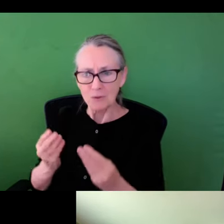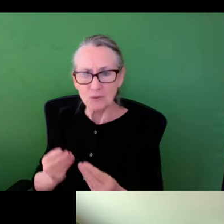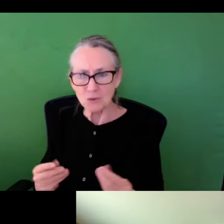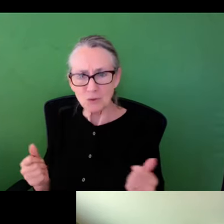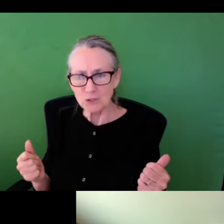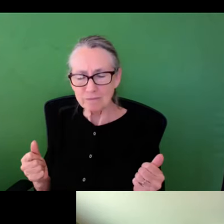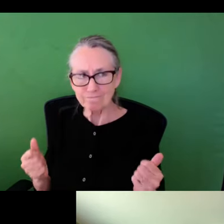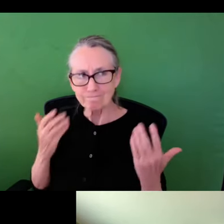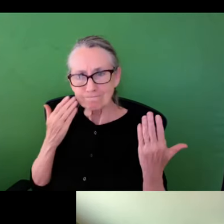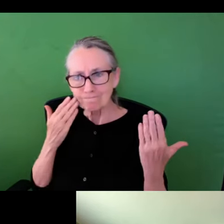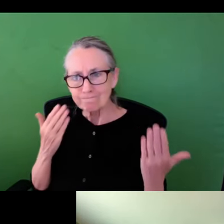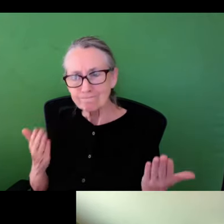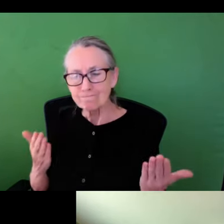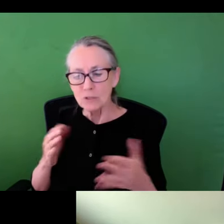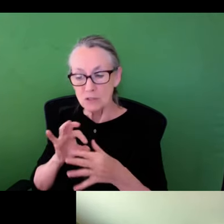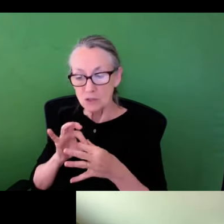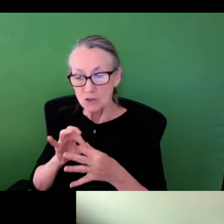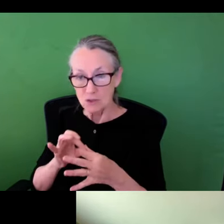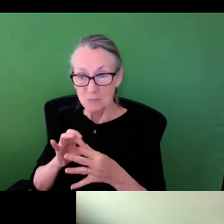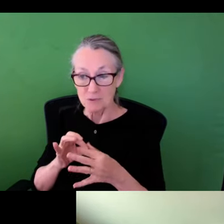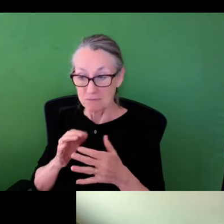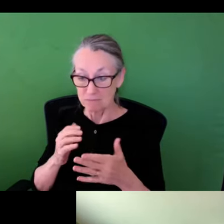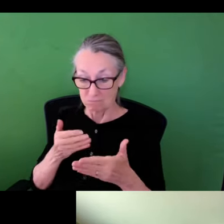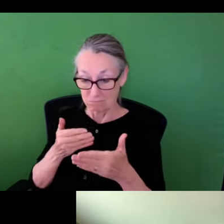exactly what the final outcome and solution needs to be